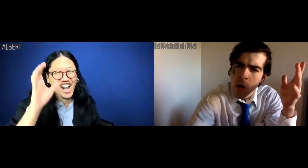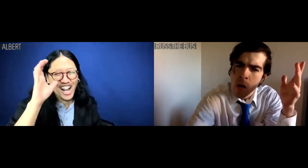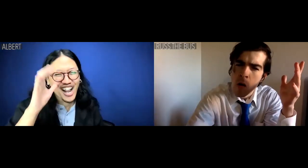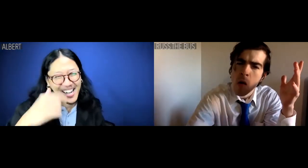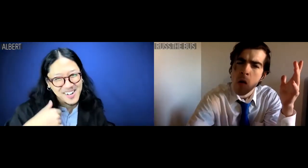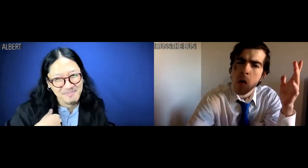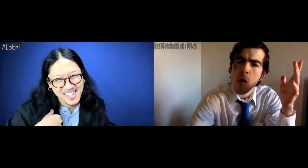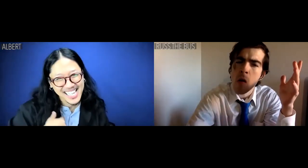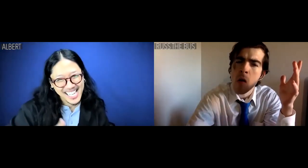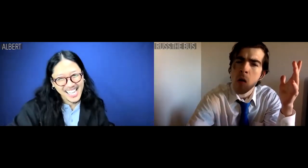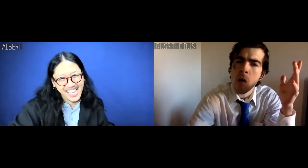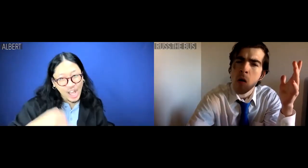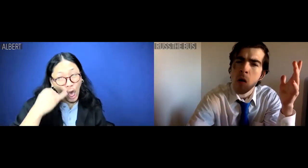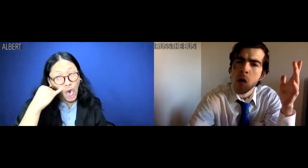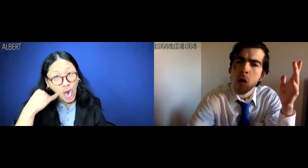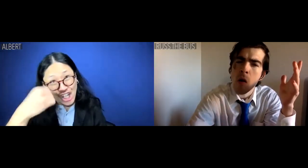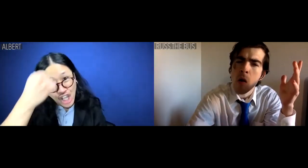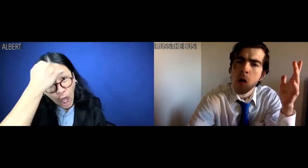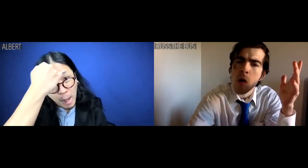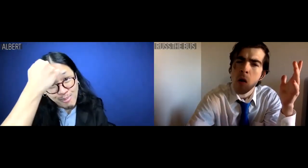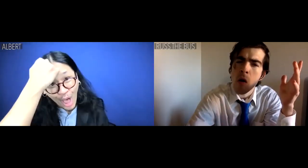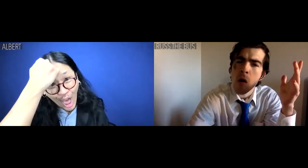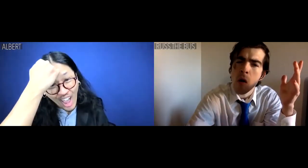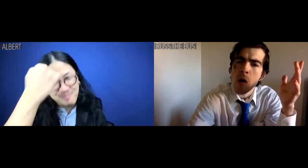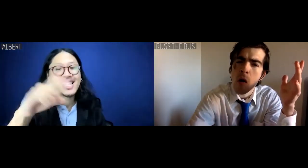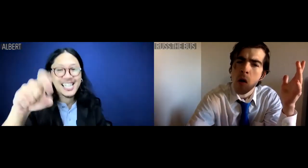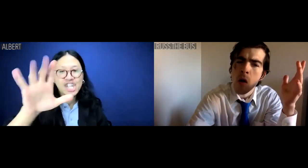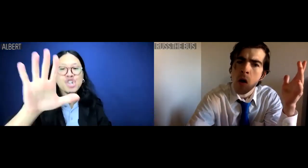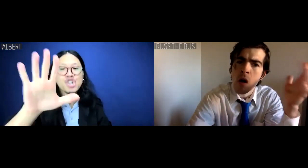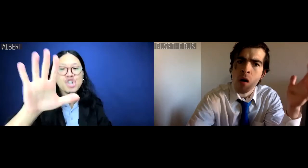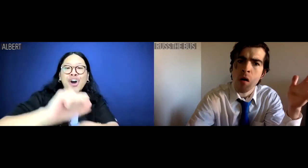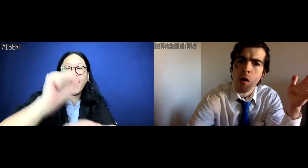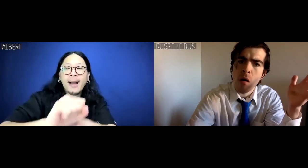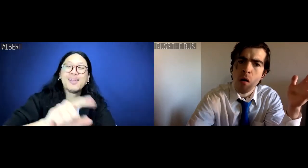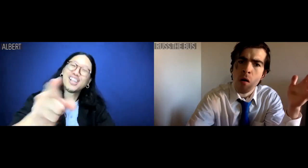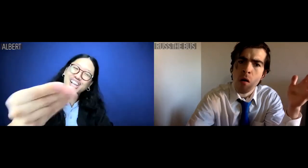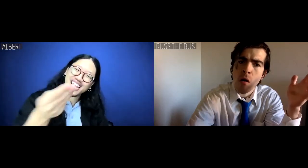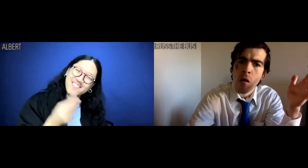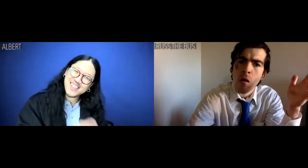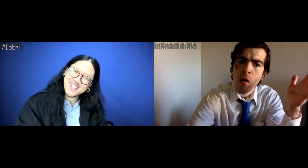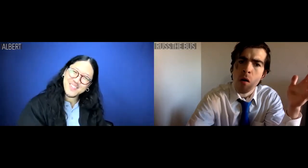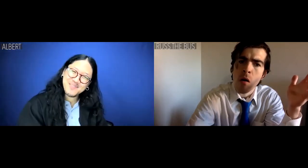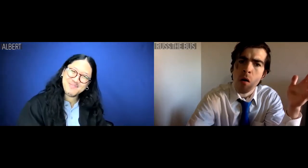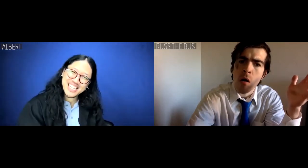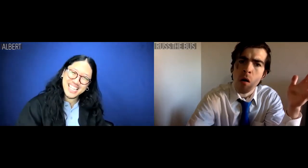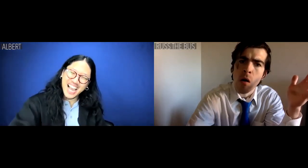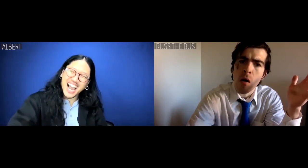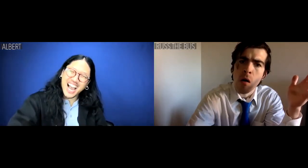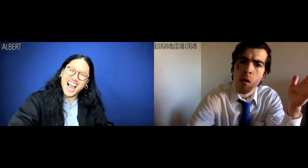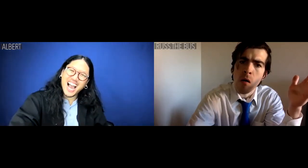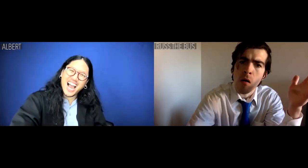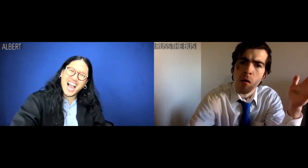Albert: You heard me, dumdum. I need your job, and you're gonna give it to me.